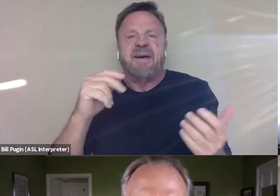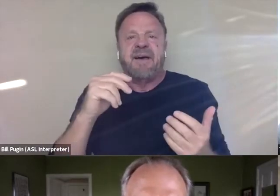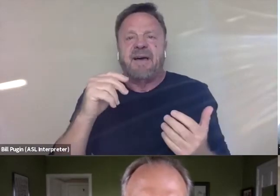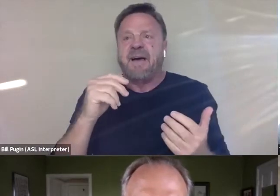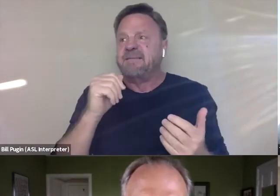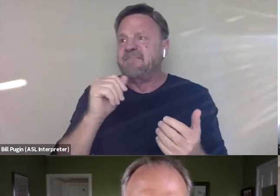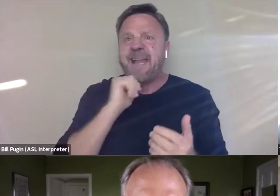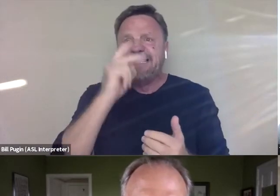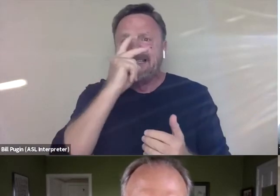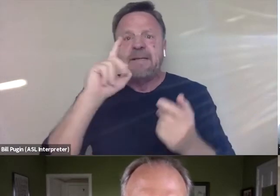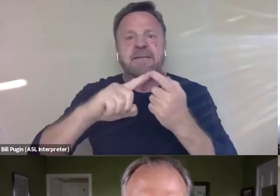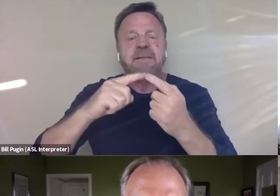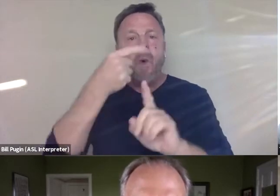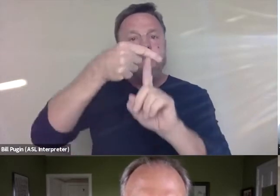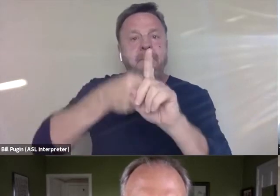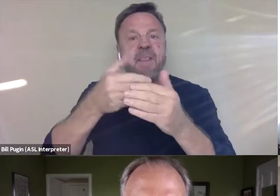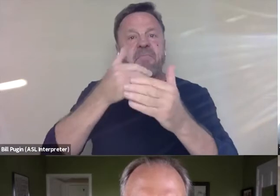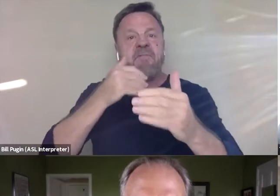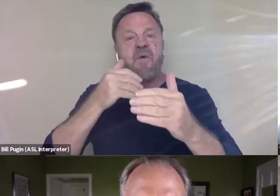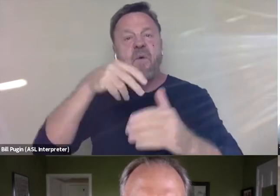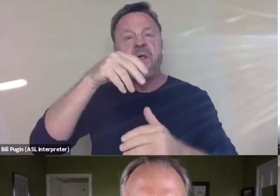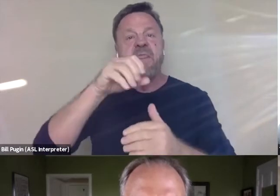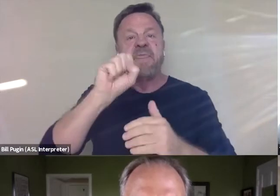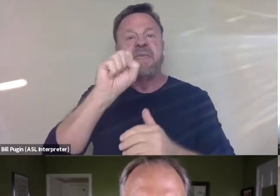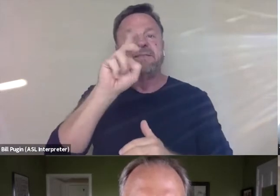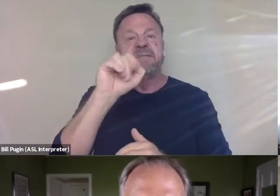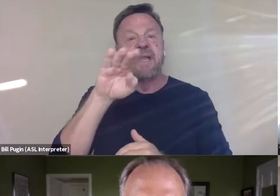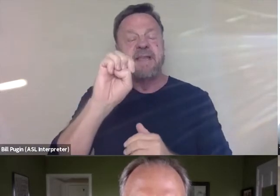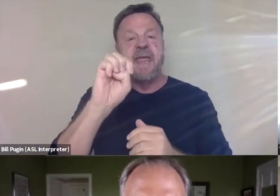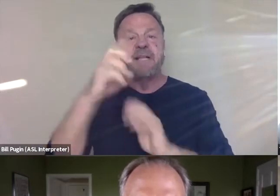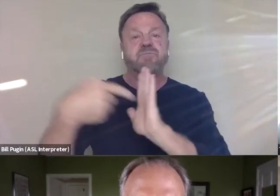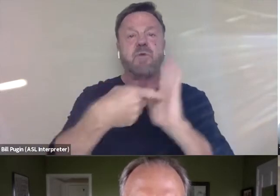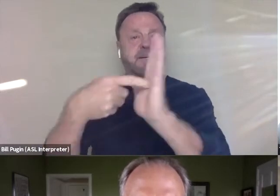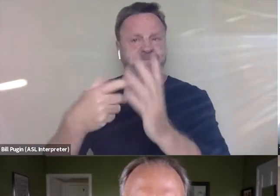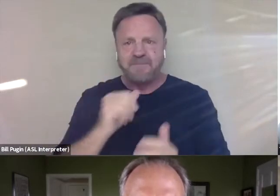before the Sundance premiere maybe. I didn't see any of the footage until like a month or so before Sundance.